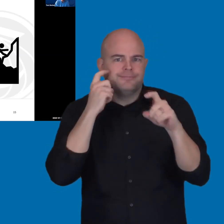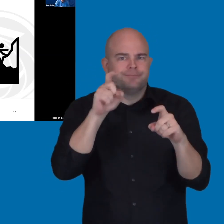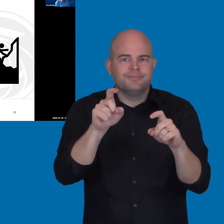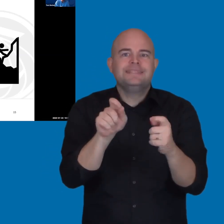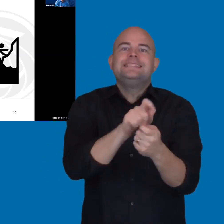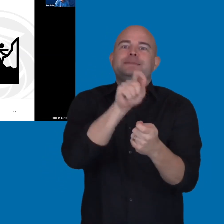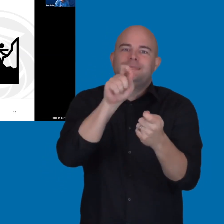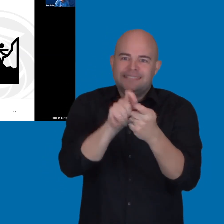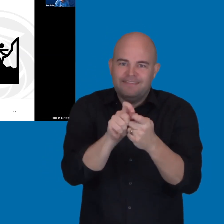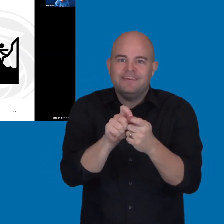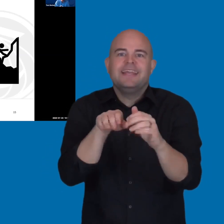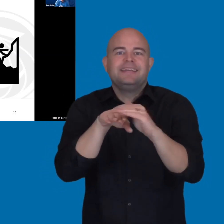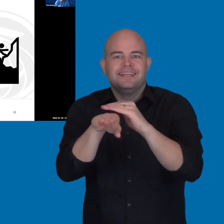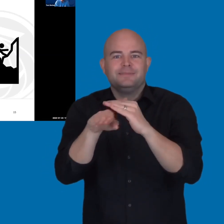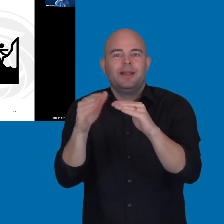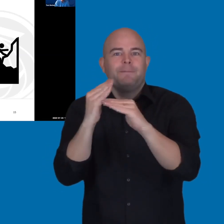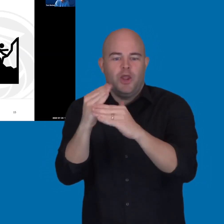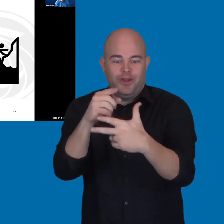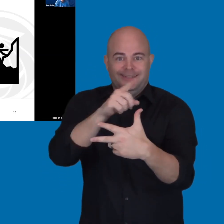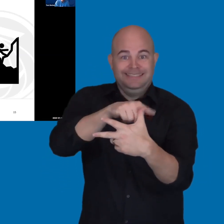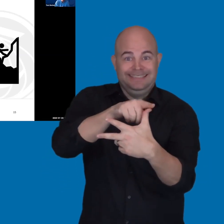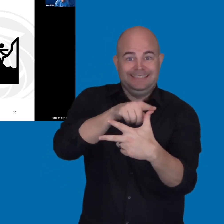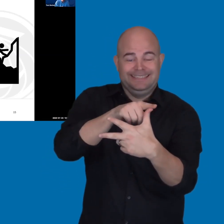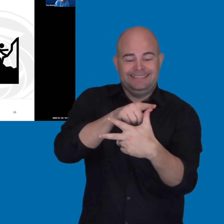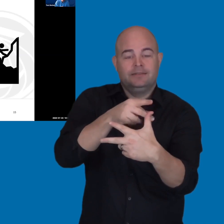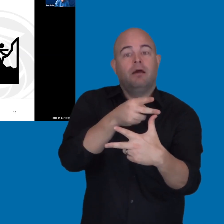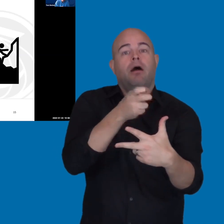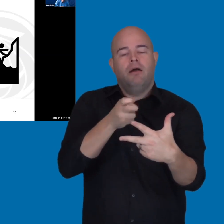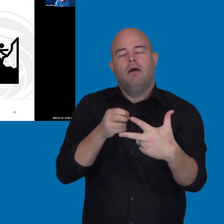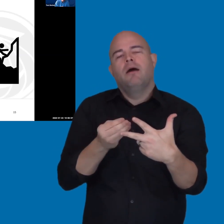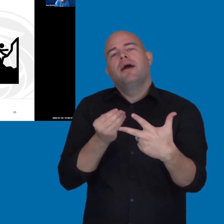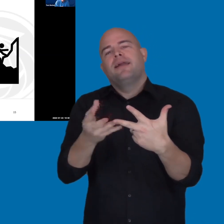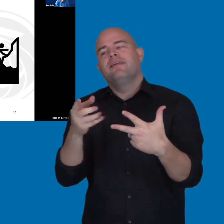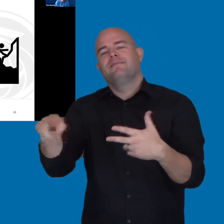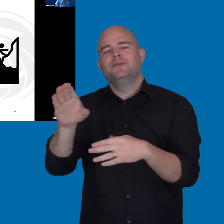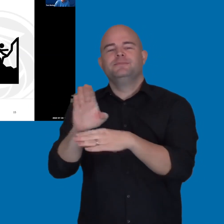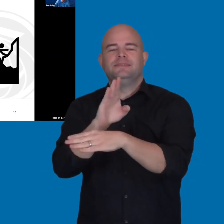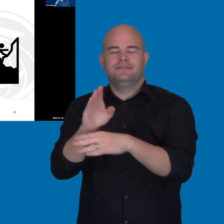accessibility barriers that those vendors can then work to make accessible.